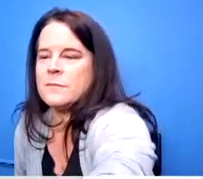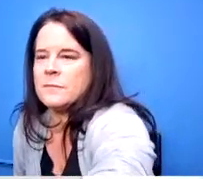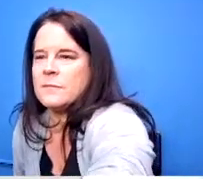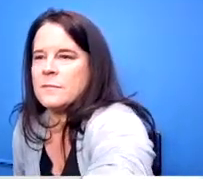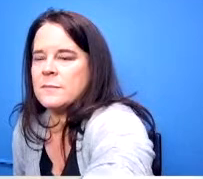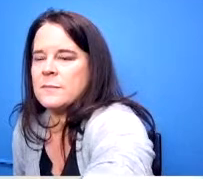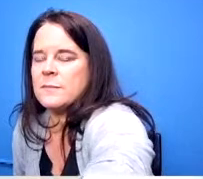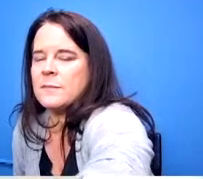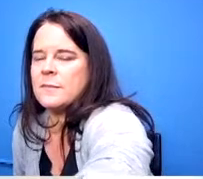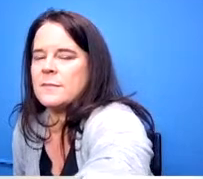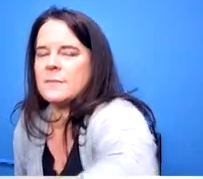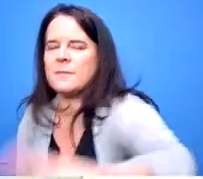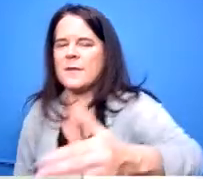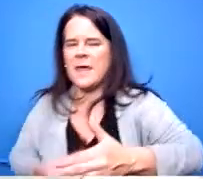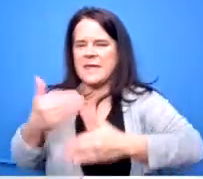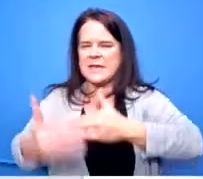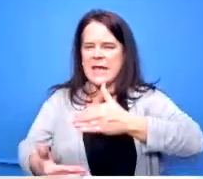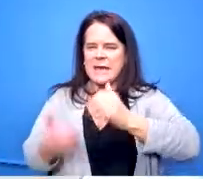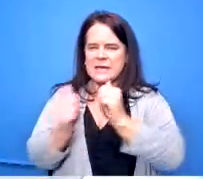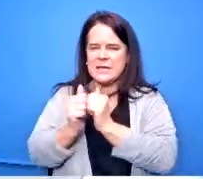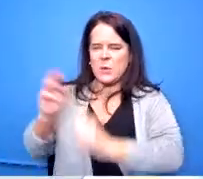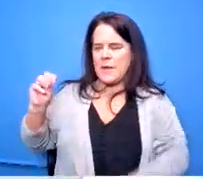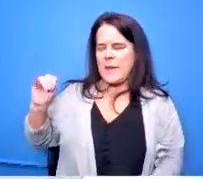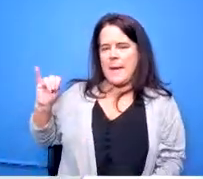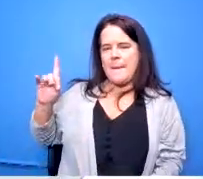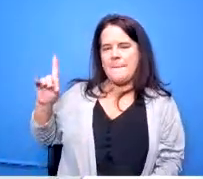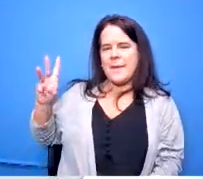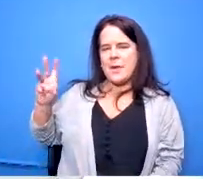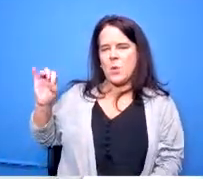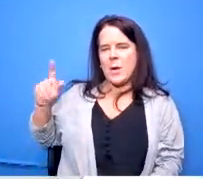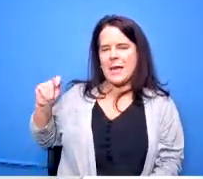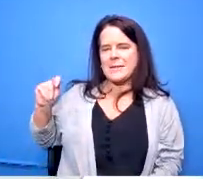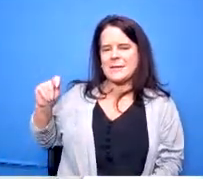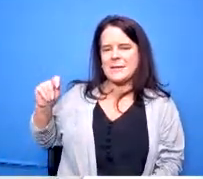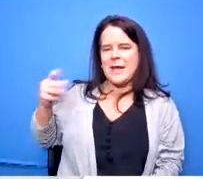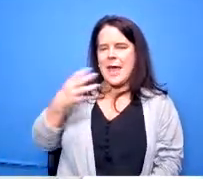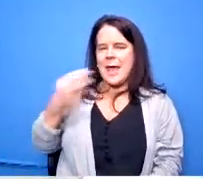plains and equity assistance center this is a no-cost memorandum but i like to put it forward